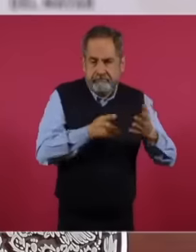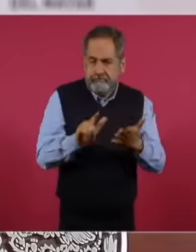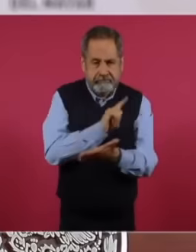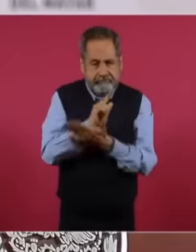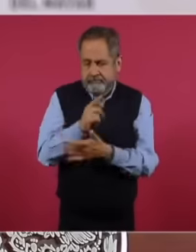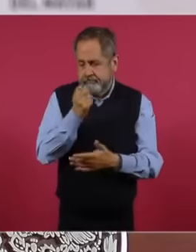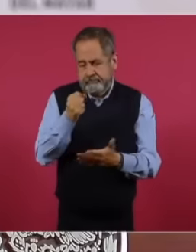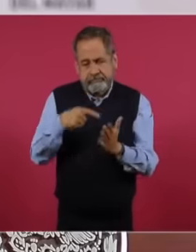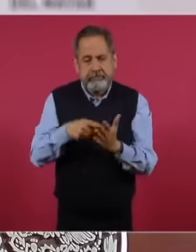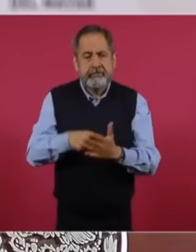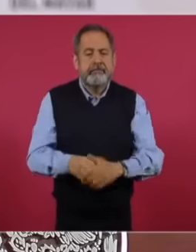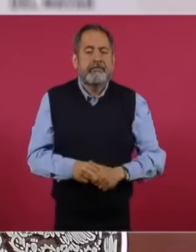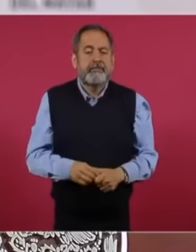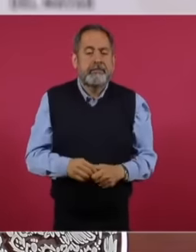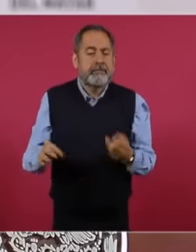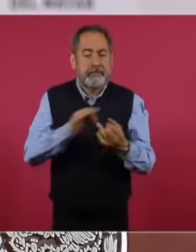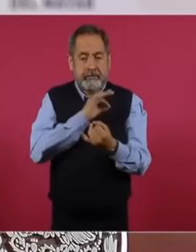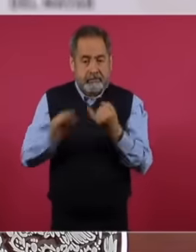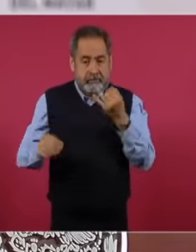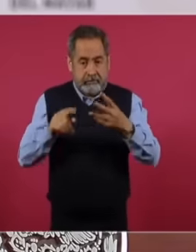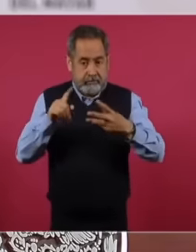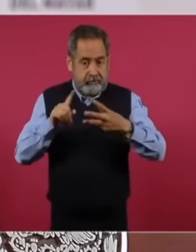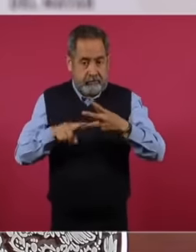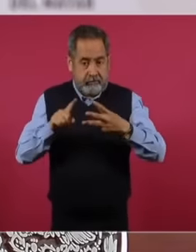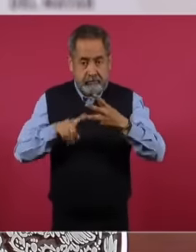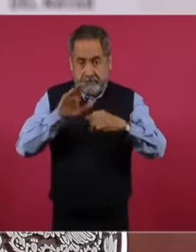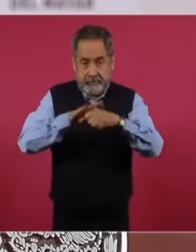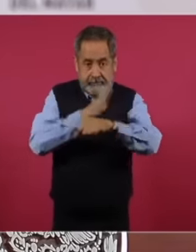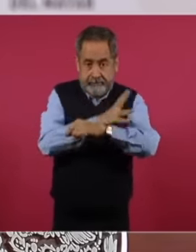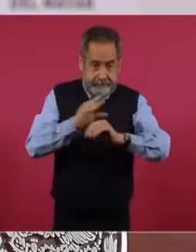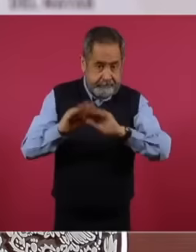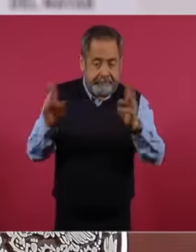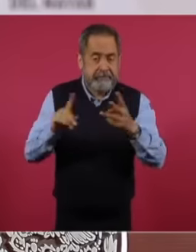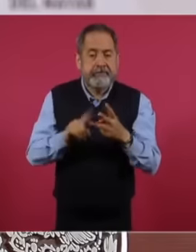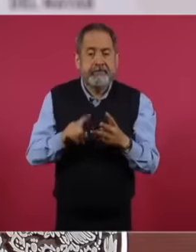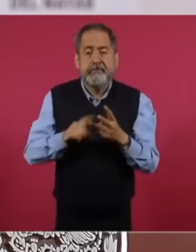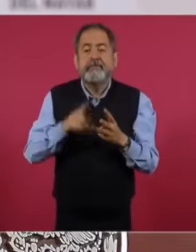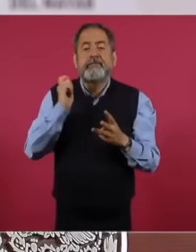lastly and perhaps the step towards the largest transfer that has taken place in our institution